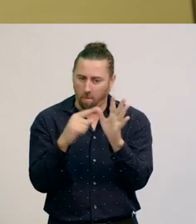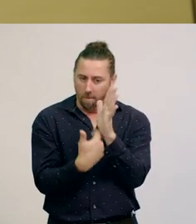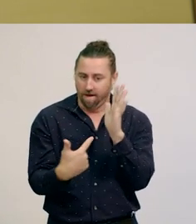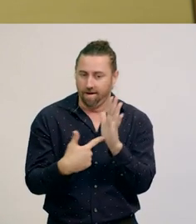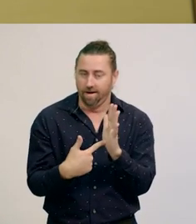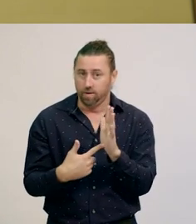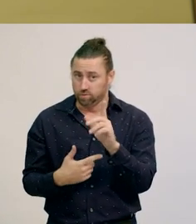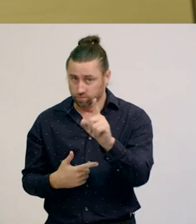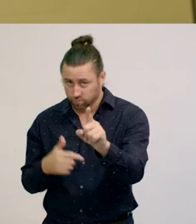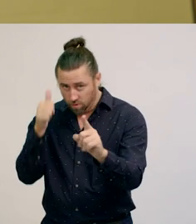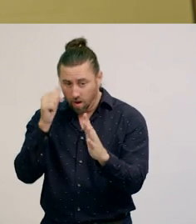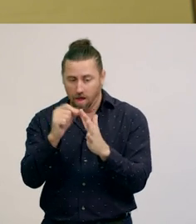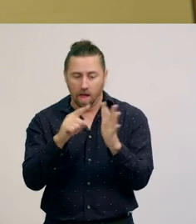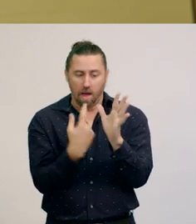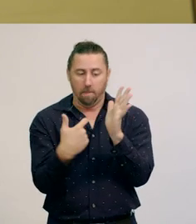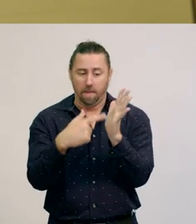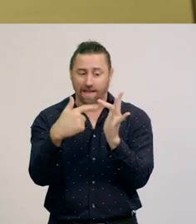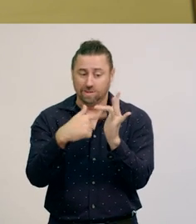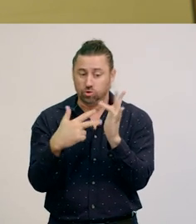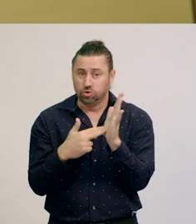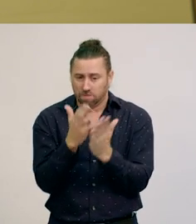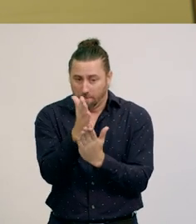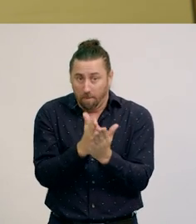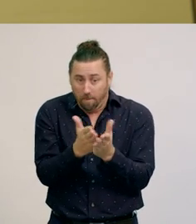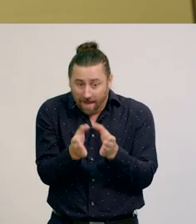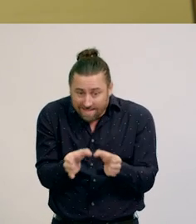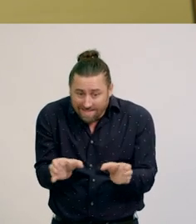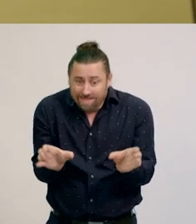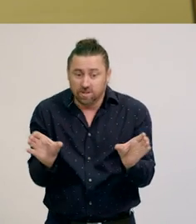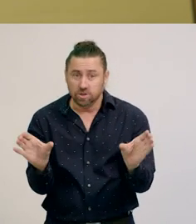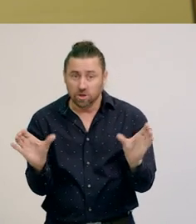We have learned that when you partition into two equal parts,